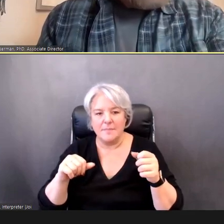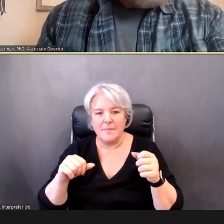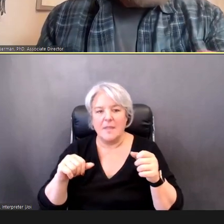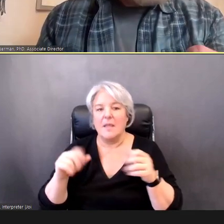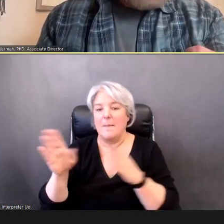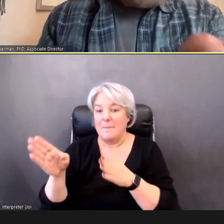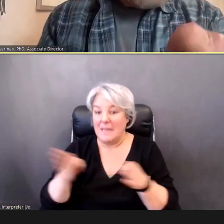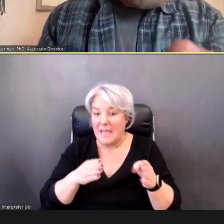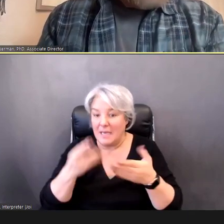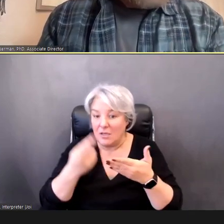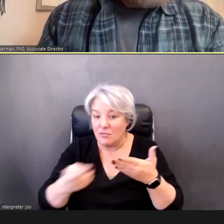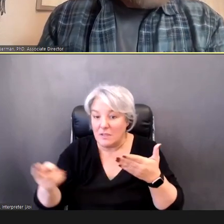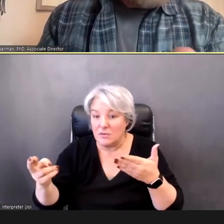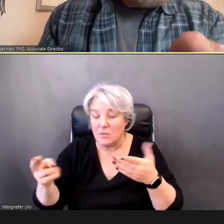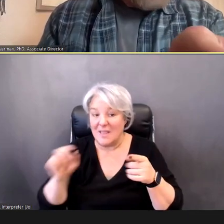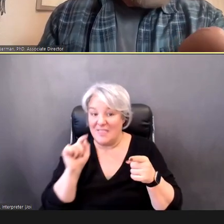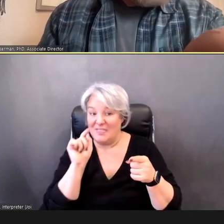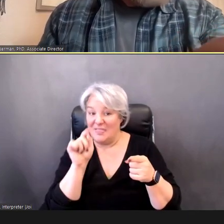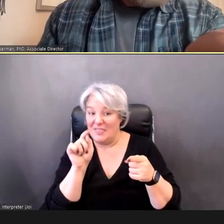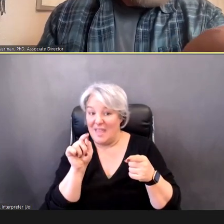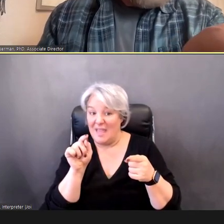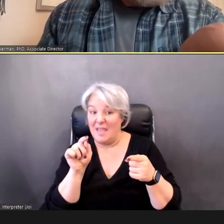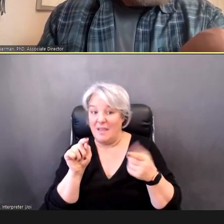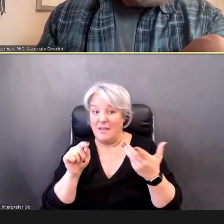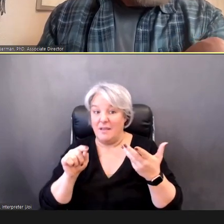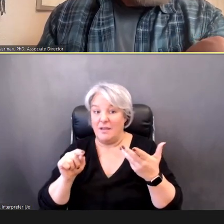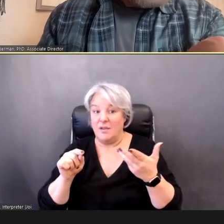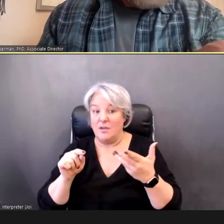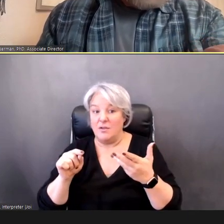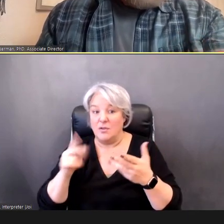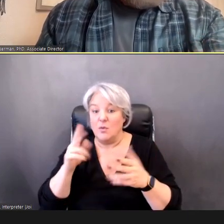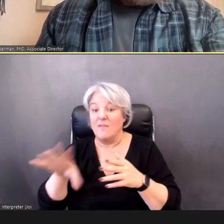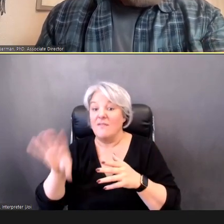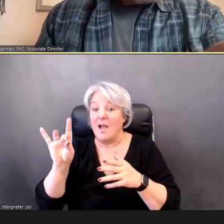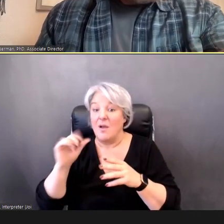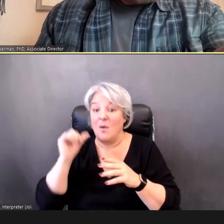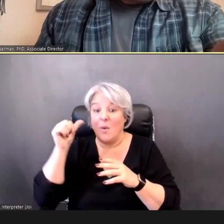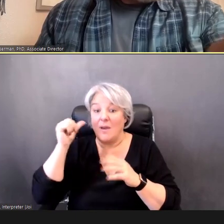where you'll find an audiologist, under the big picture resources --